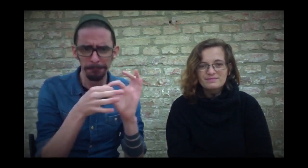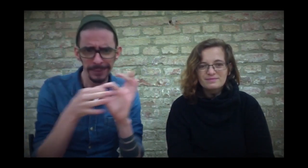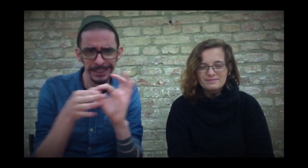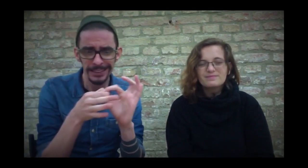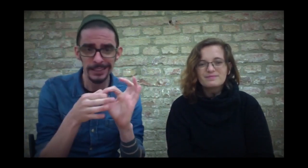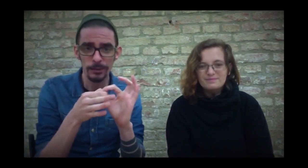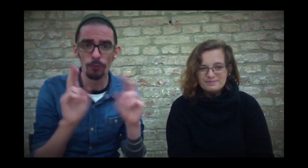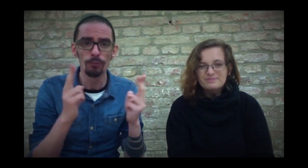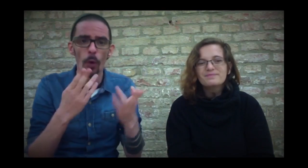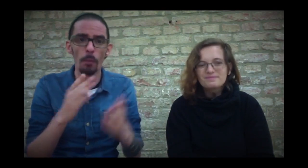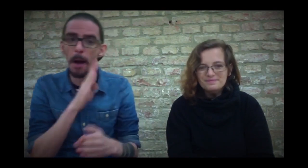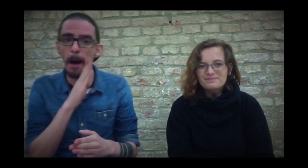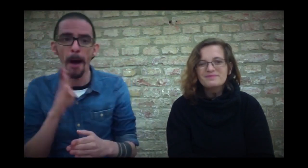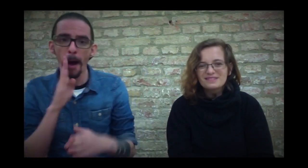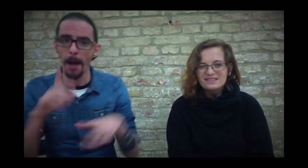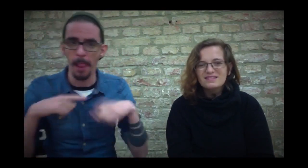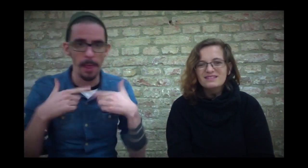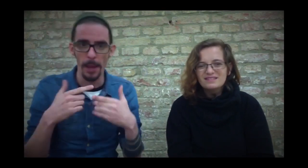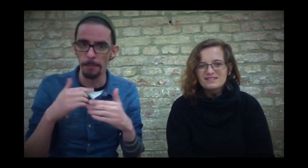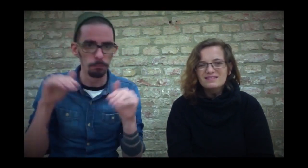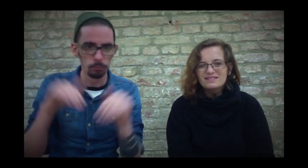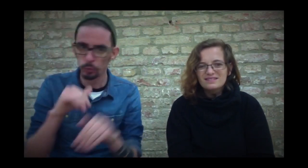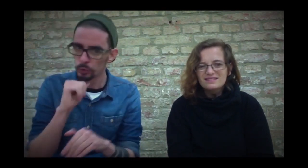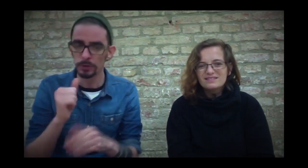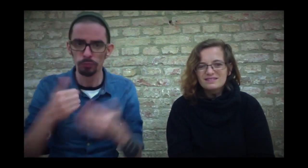They don't have to hide their magical identities.